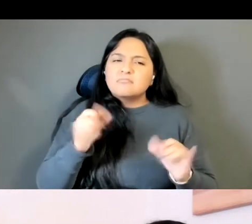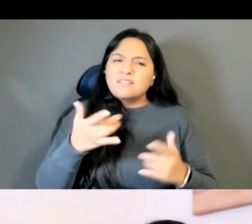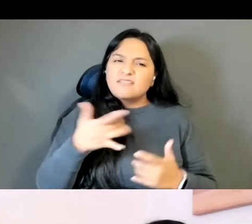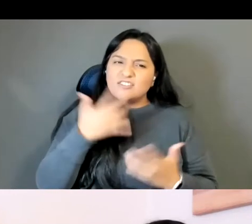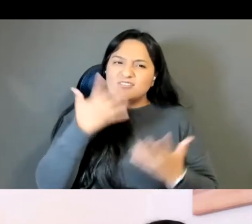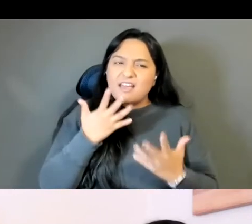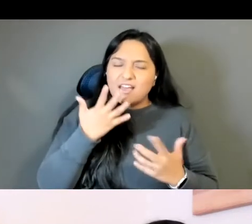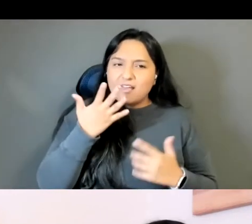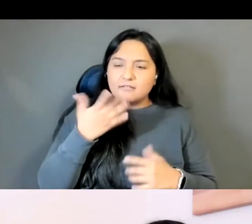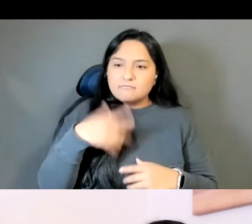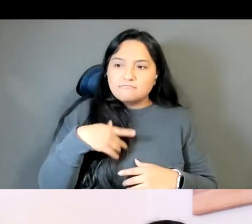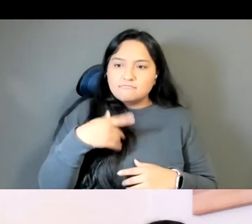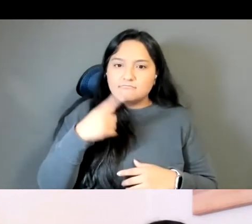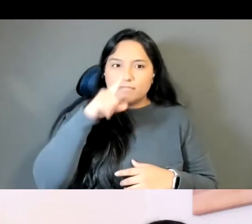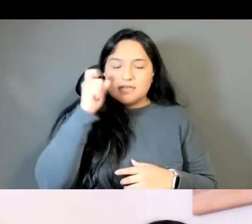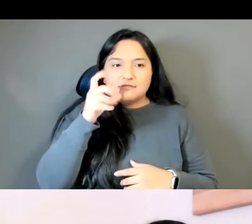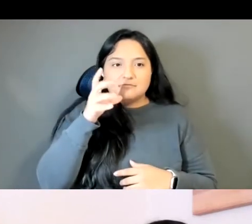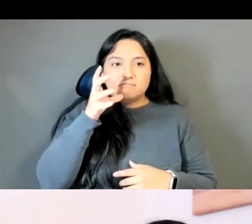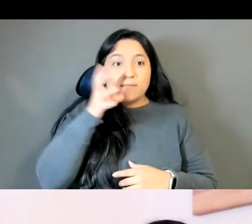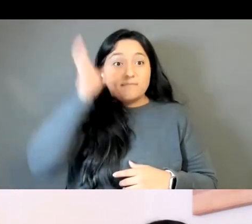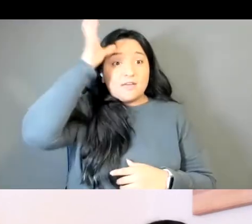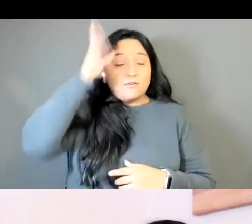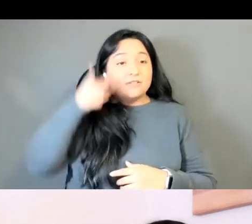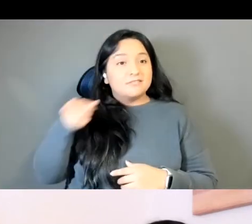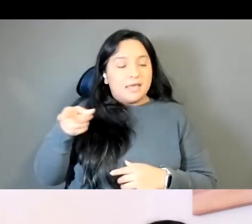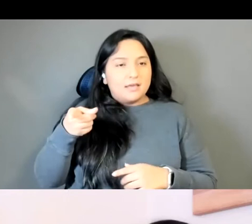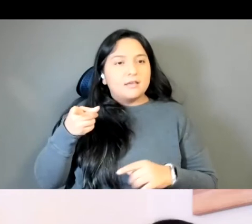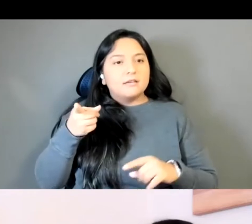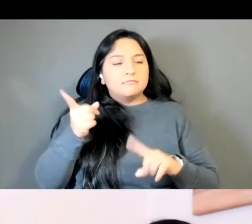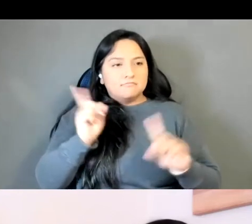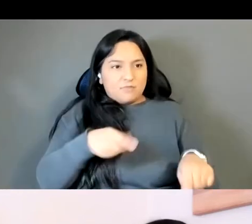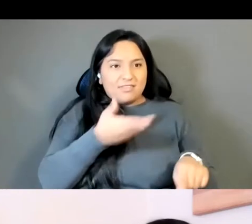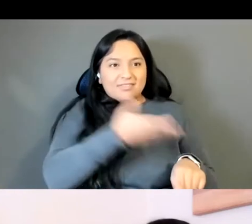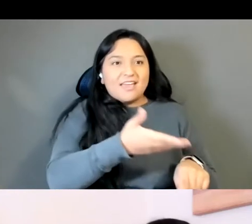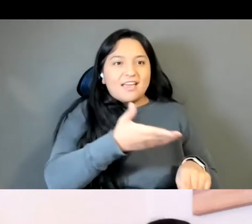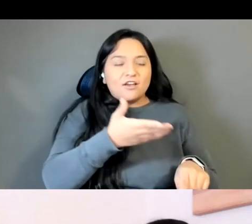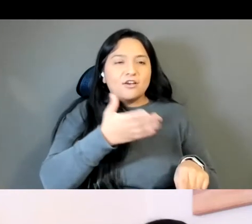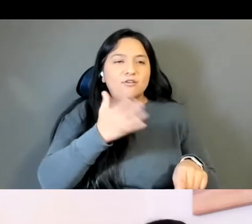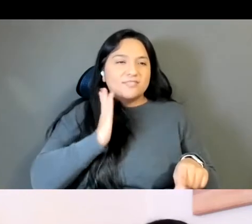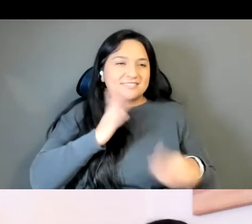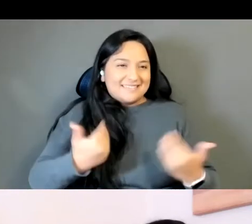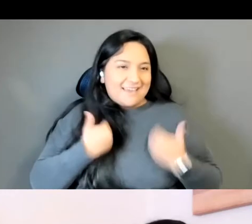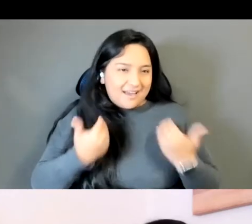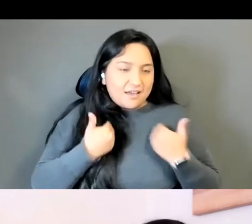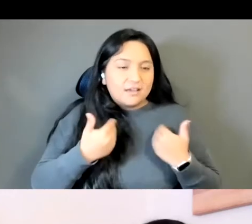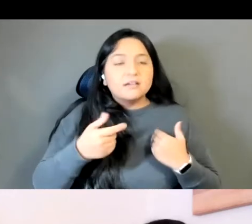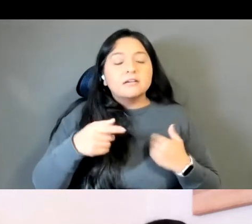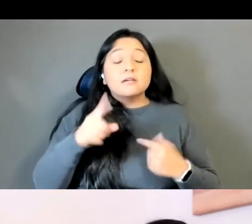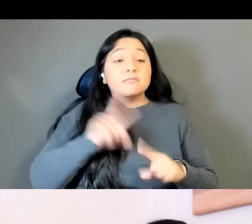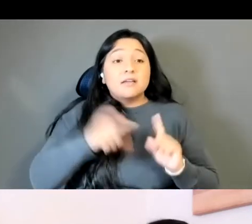like close to full kit. When I was young, and we never went on like family vacations and so this was a huge deal,